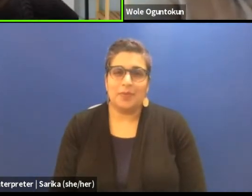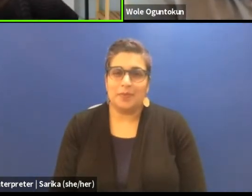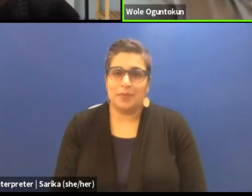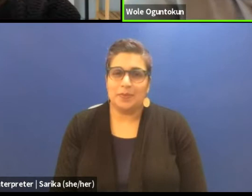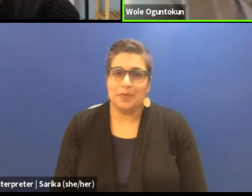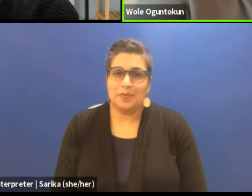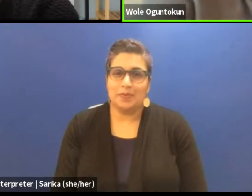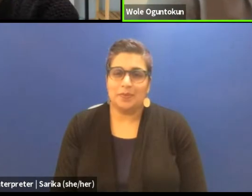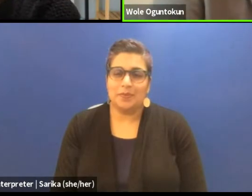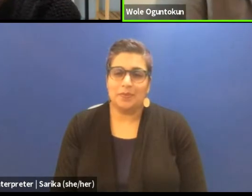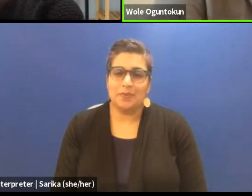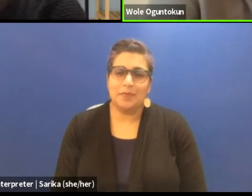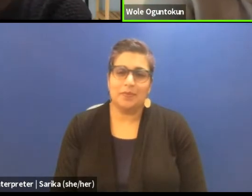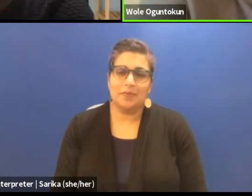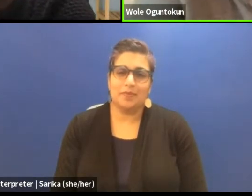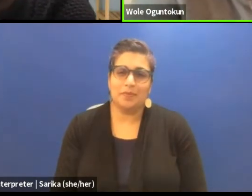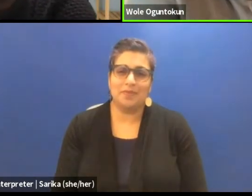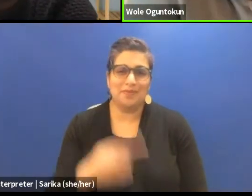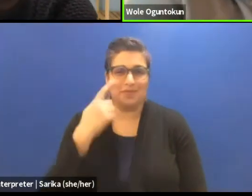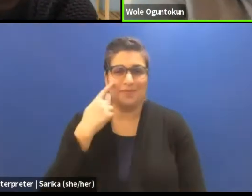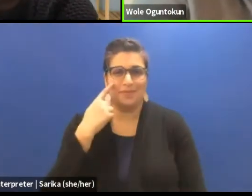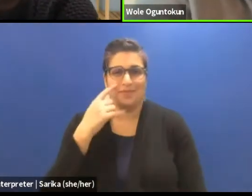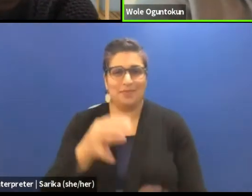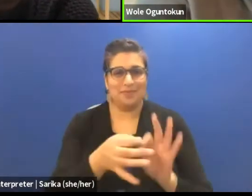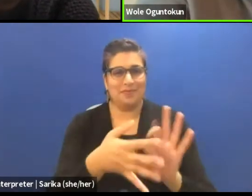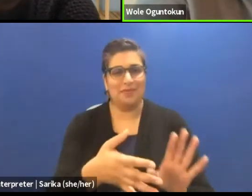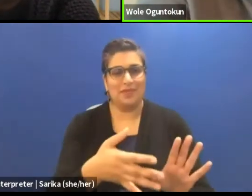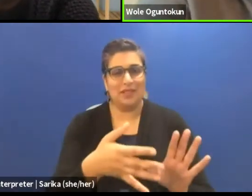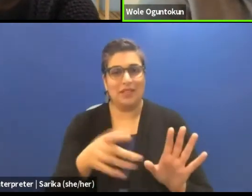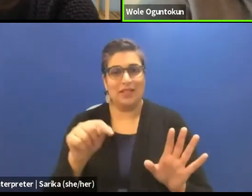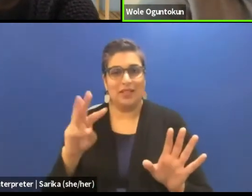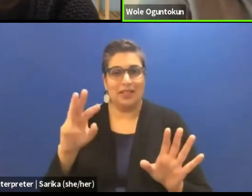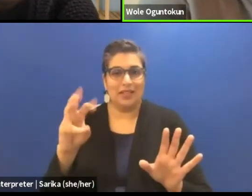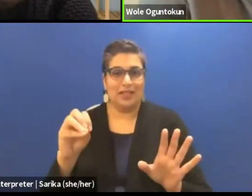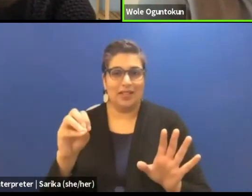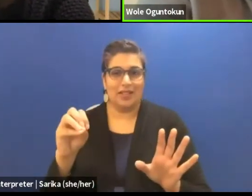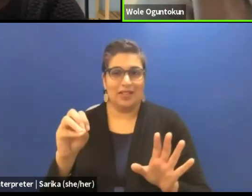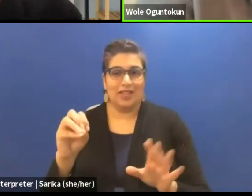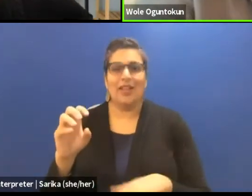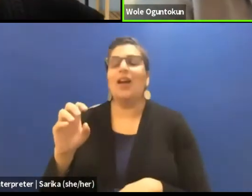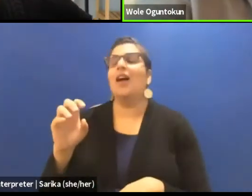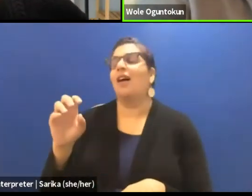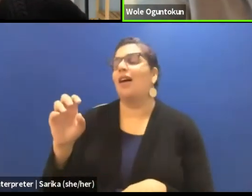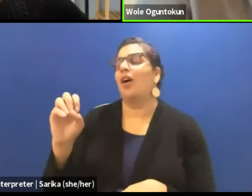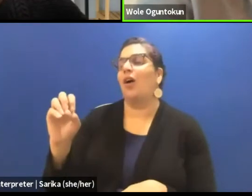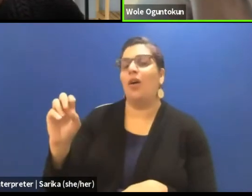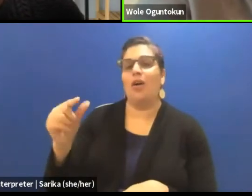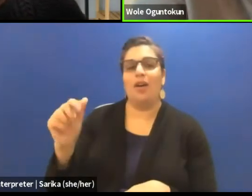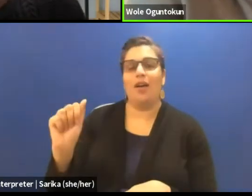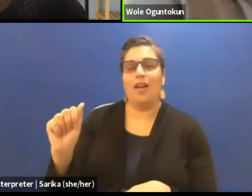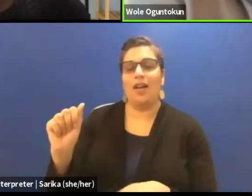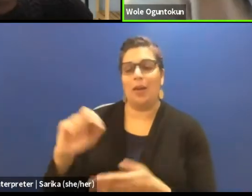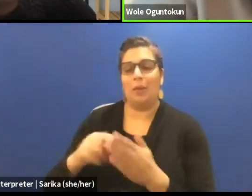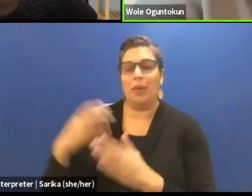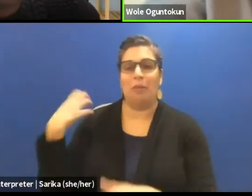I think for the interpreter Taiwo, it means good to say Oga means boss and I don't know why Taiwo is calling me boss.